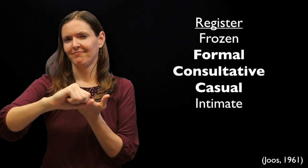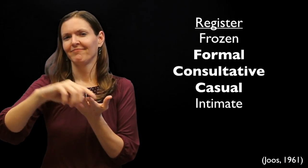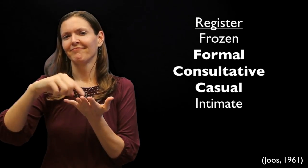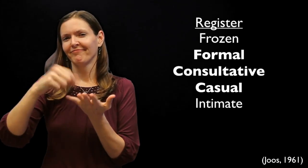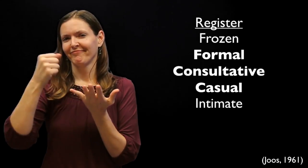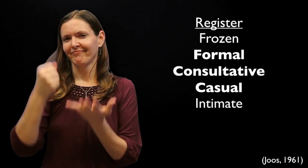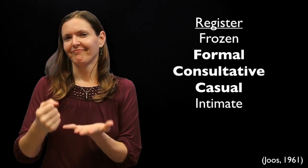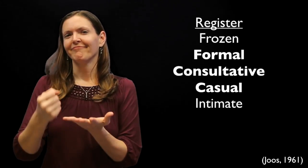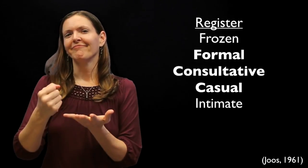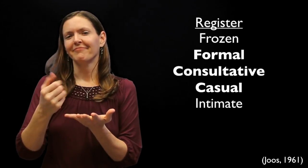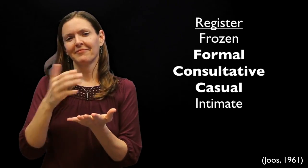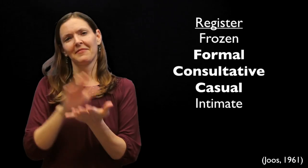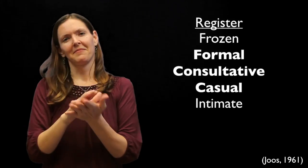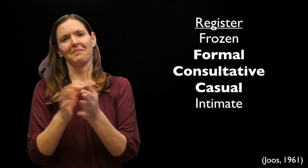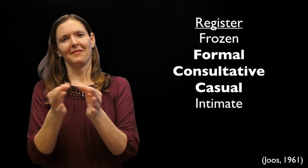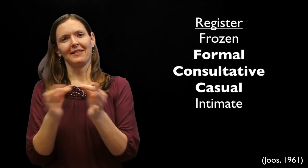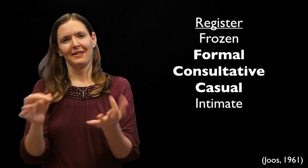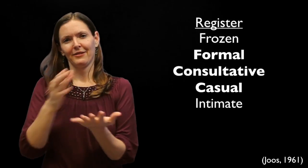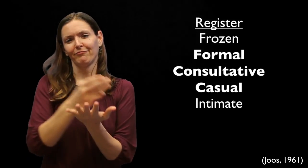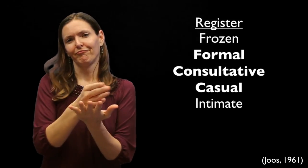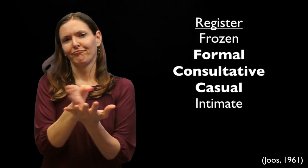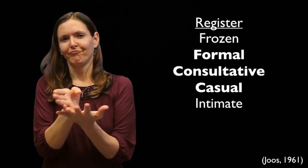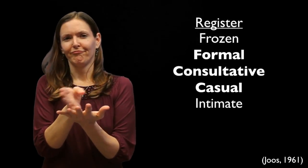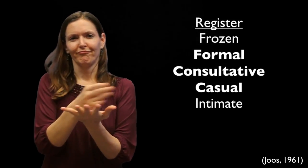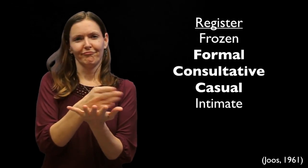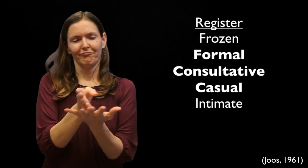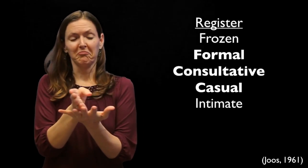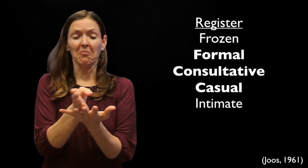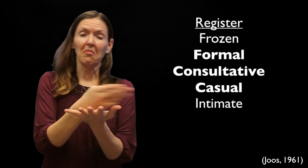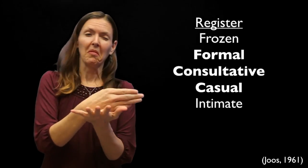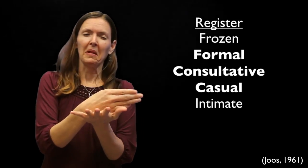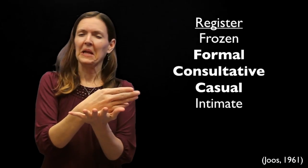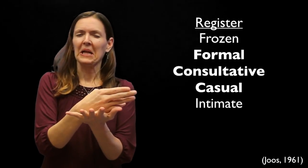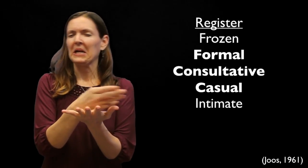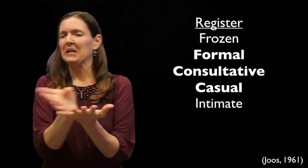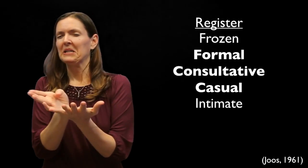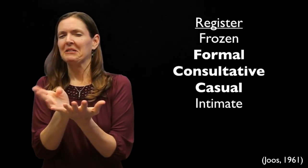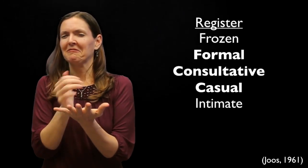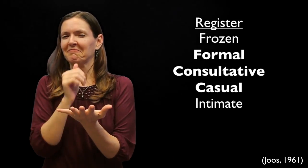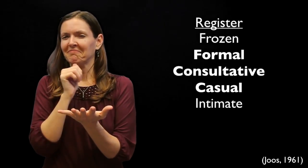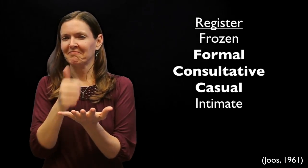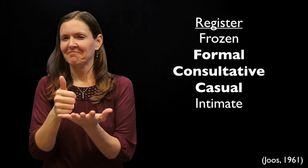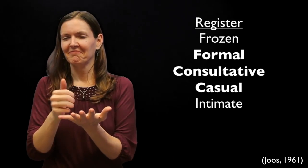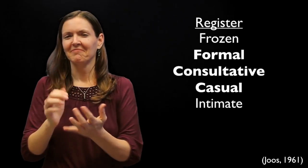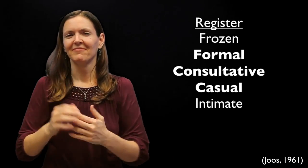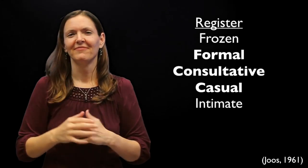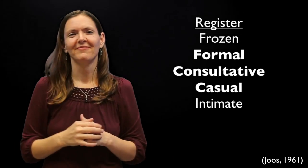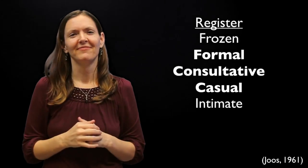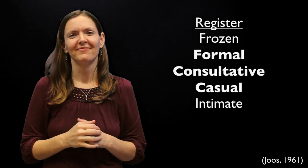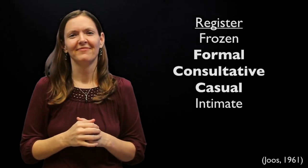intimate register. Academic language is more prevalent in the formal, consultative and casual registers.